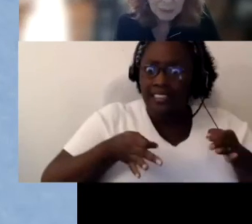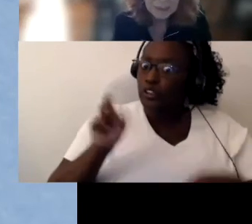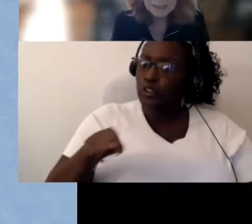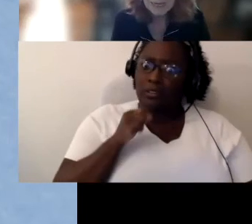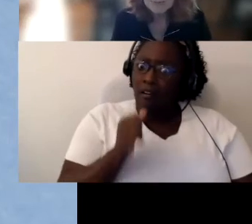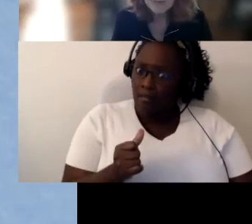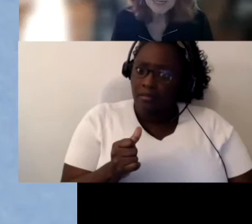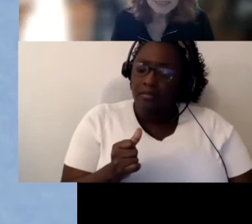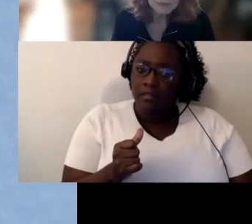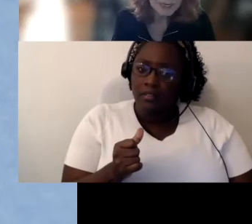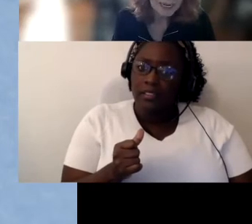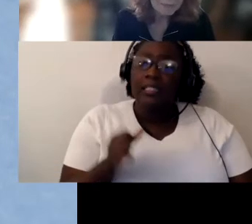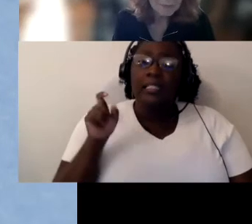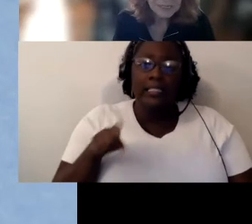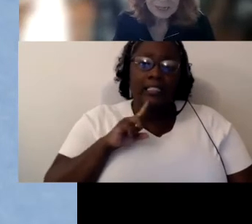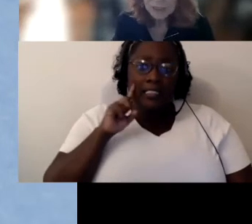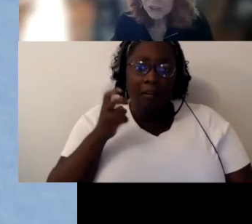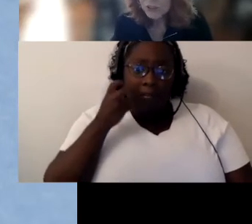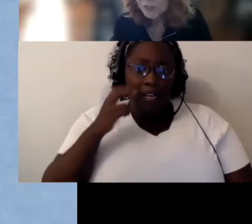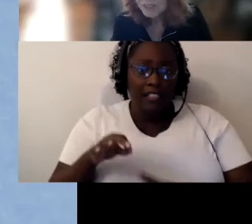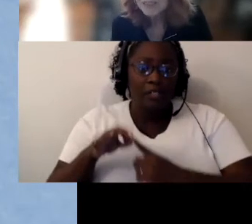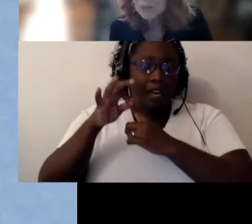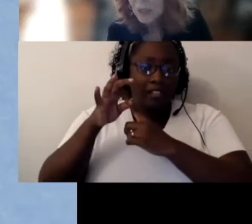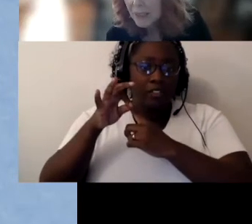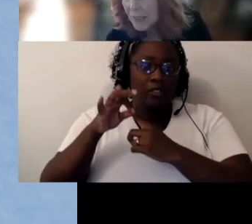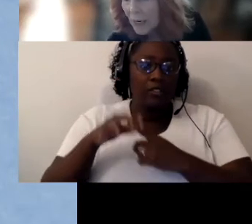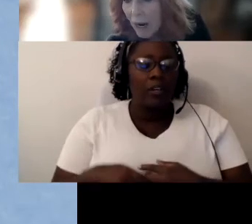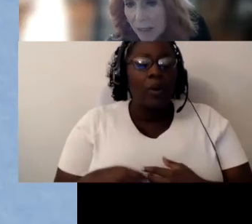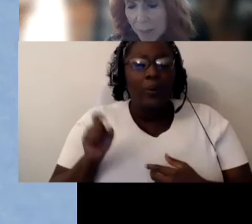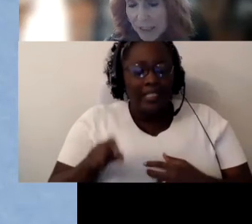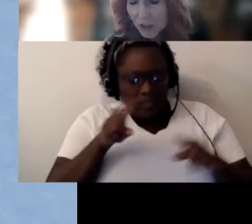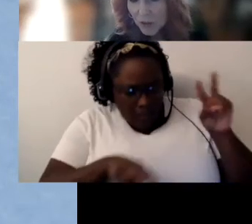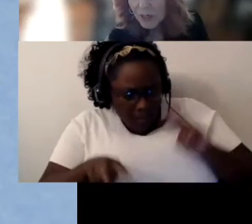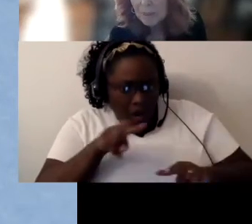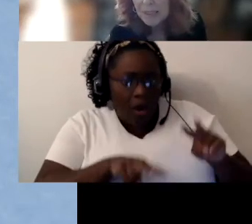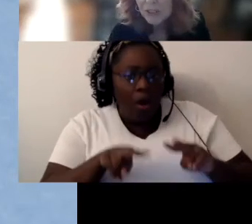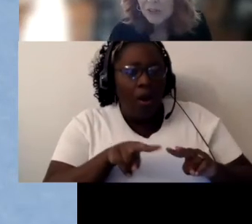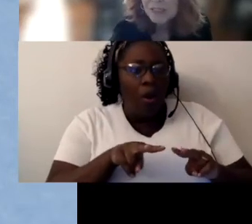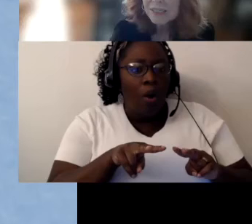would be same thing as we have, to see what services, what occupational therapy services